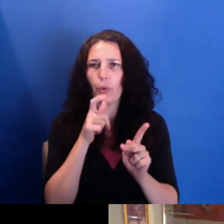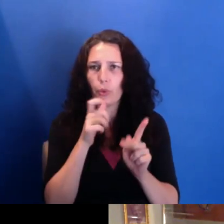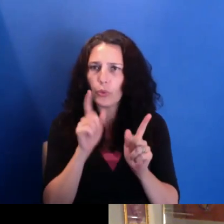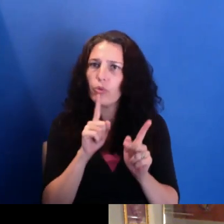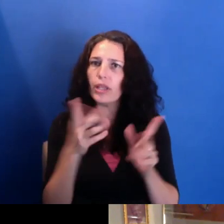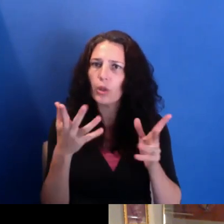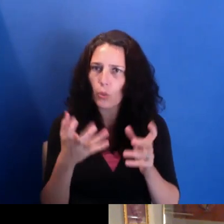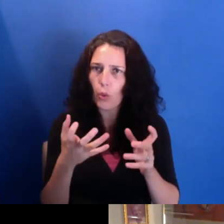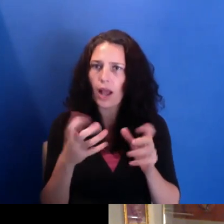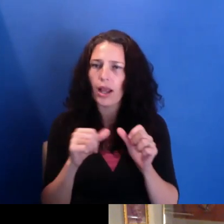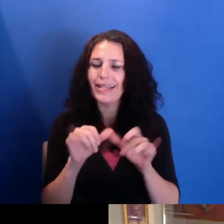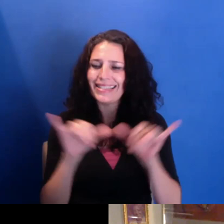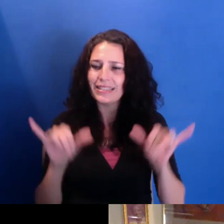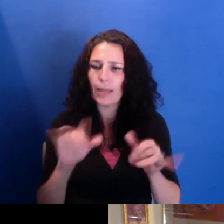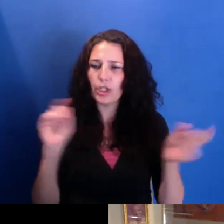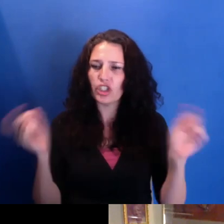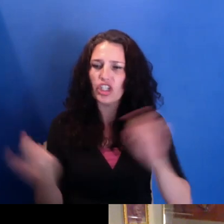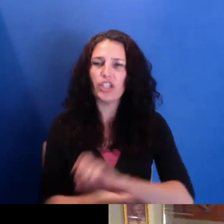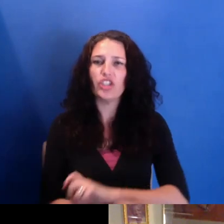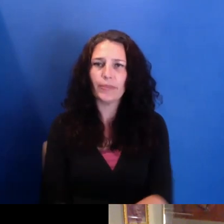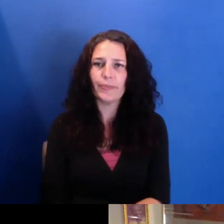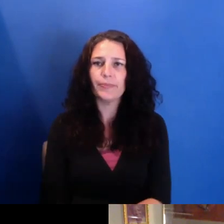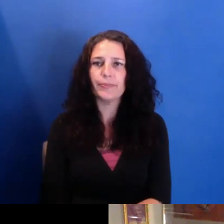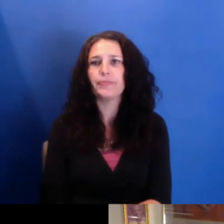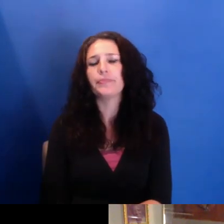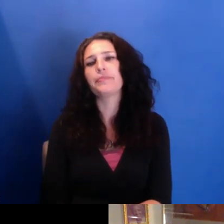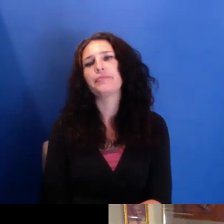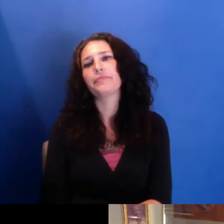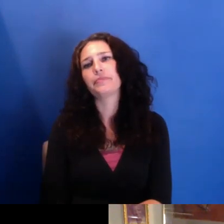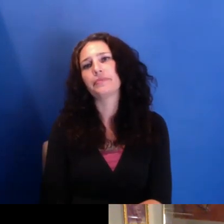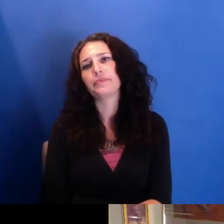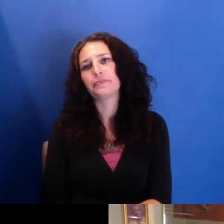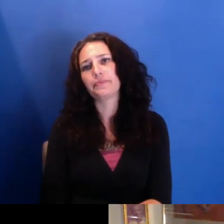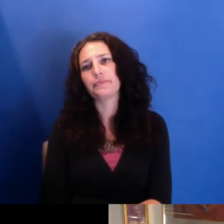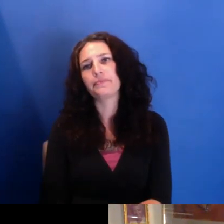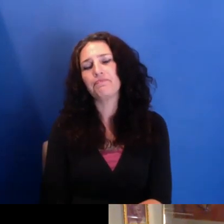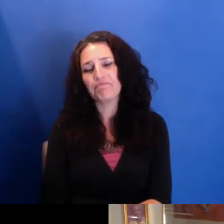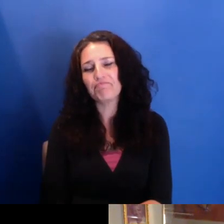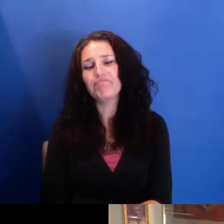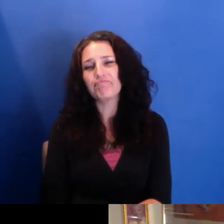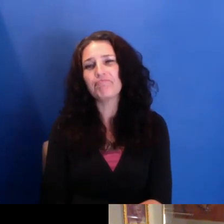for systemic change. Yeah. And I know we're going to probably have